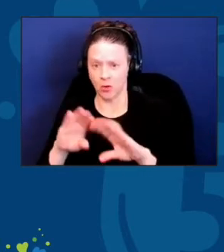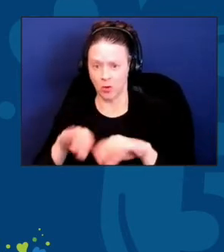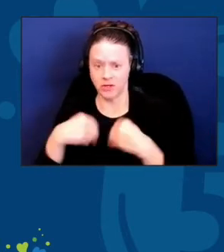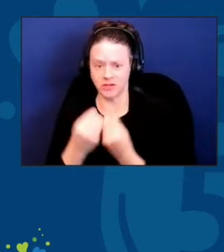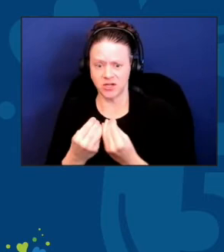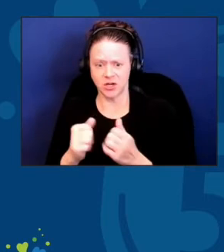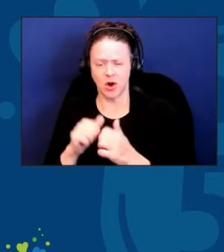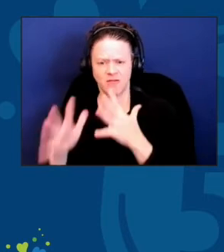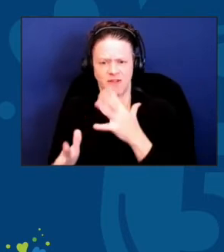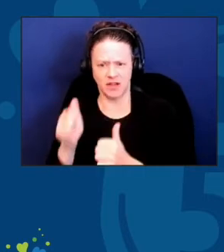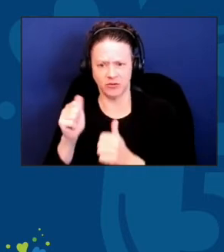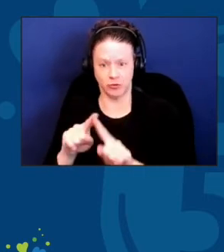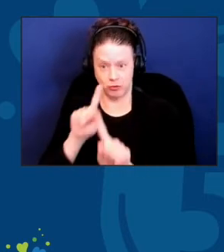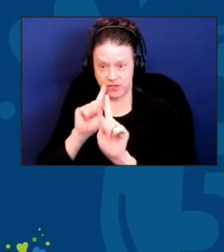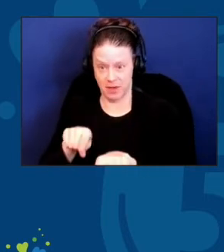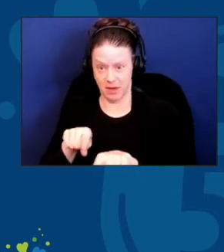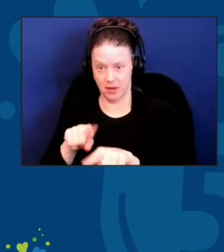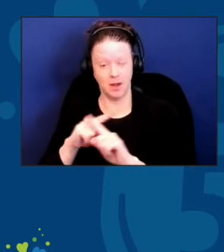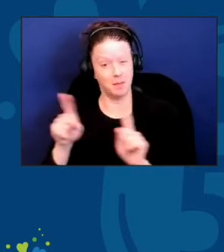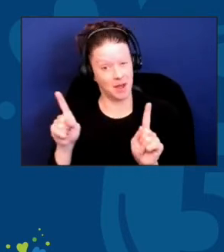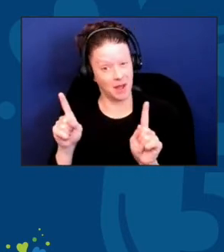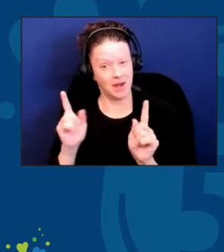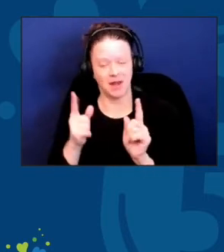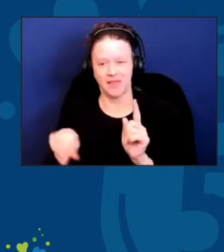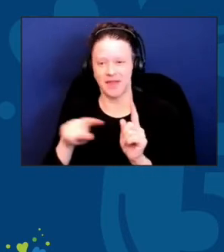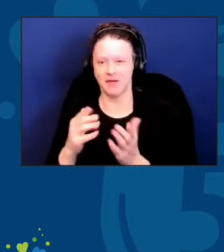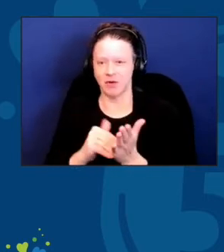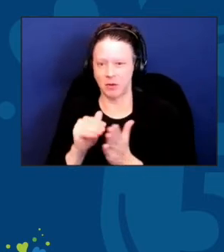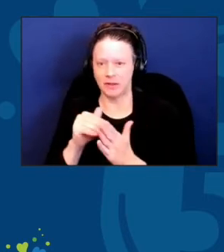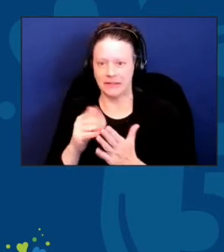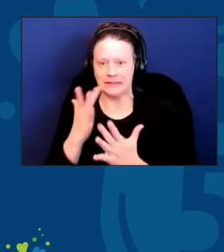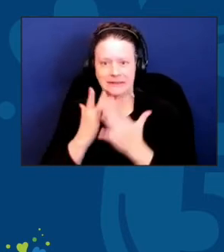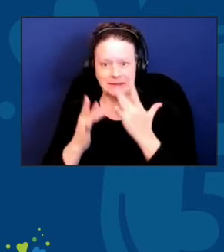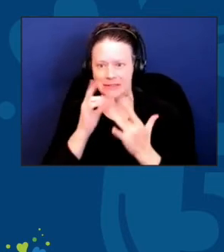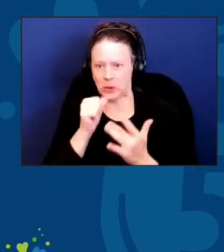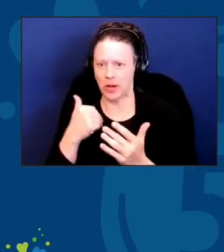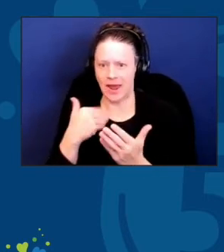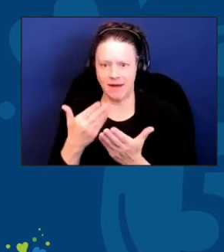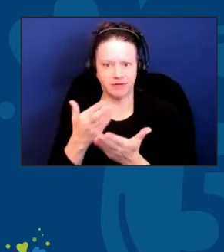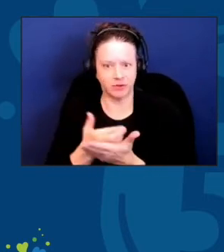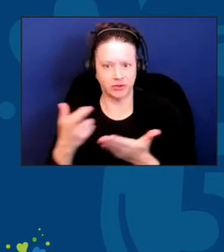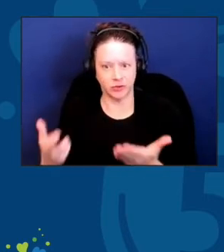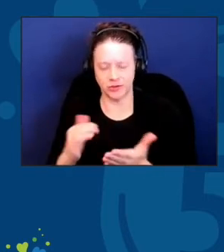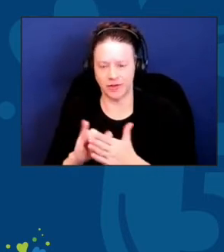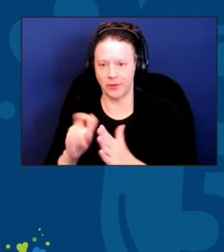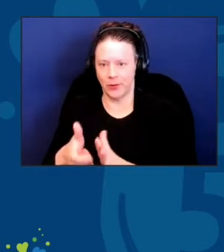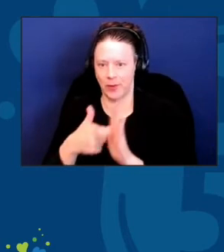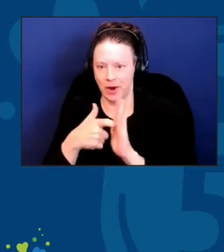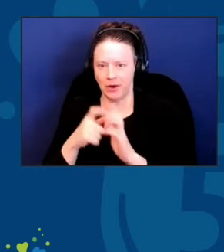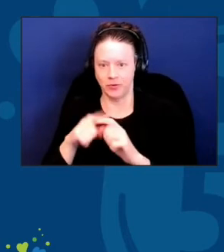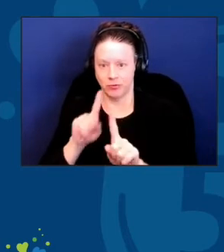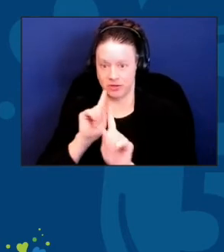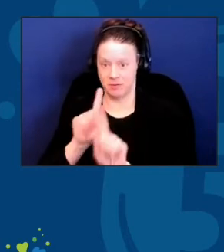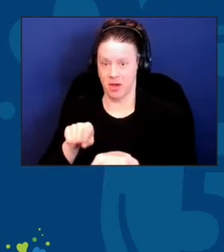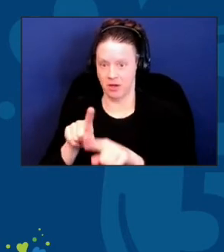However, they frequently kind of lack the resources that are necessary to respond to sudden demanding disruptions.